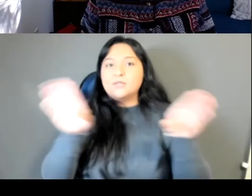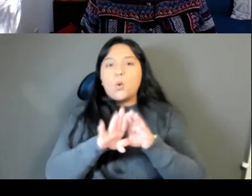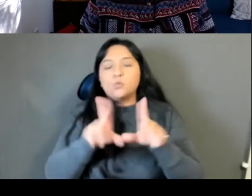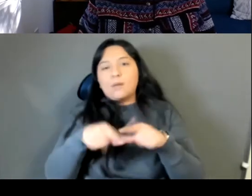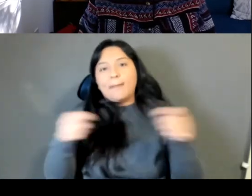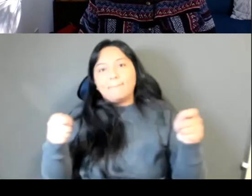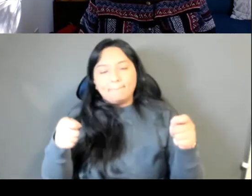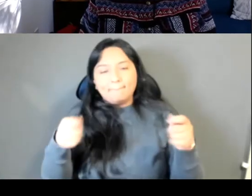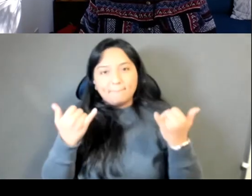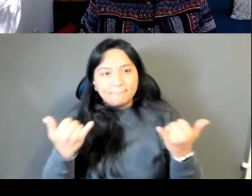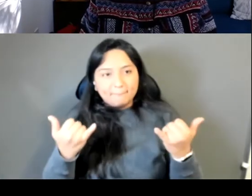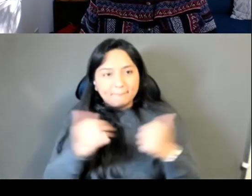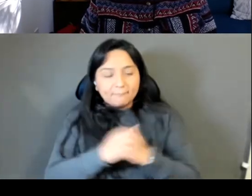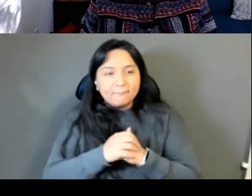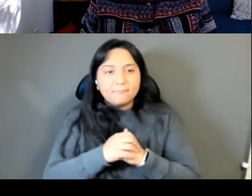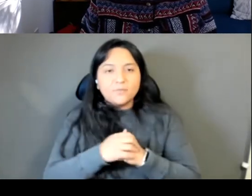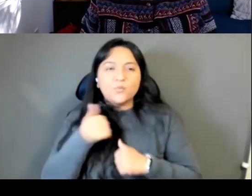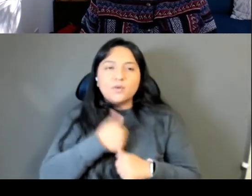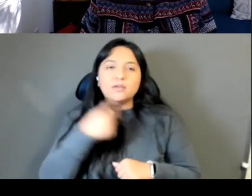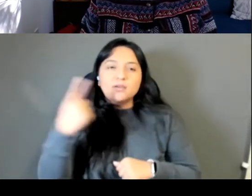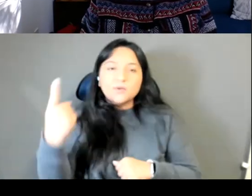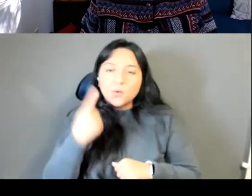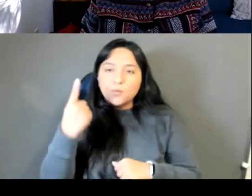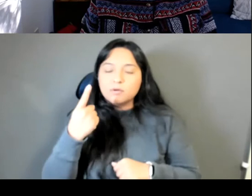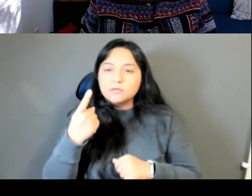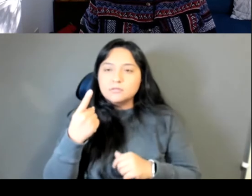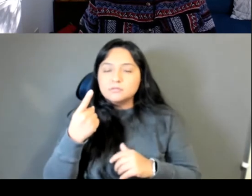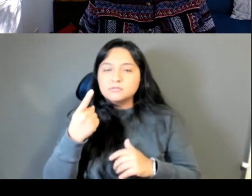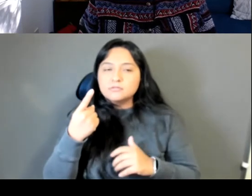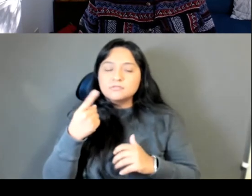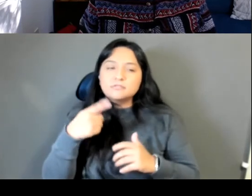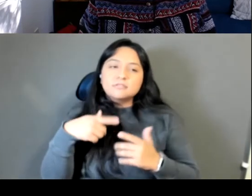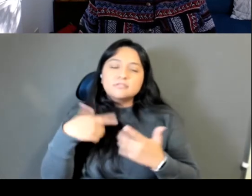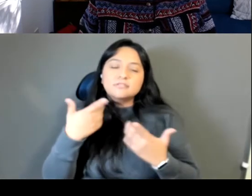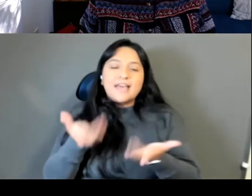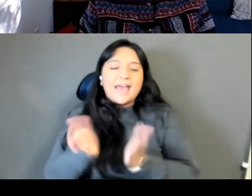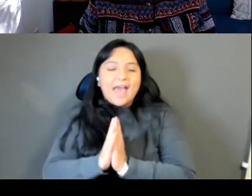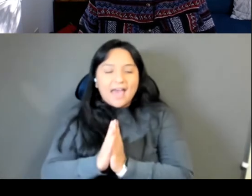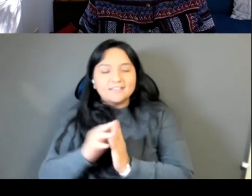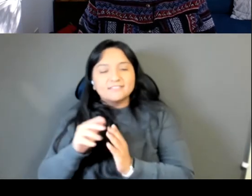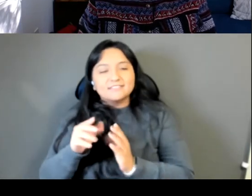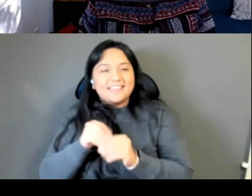We always call for sort of a virtual round of applause in the chat for authors so please